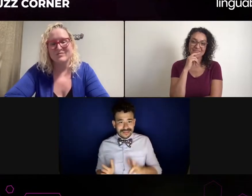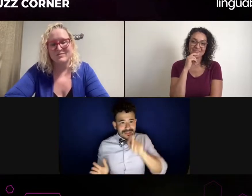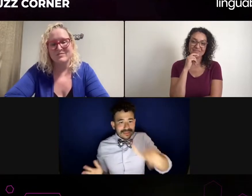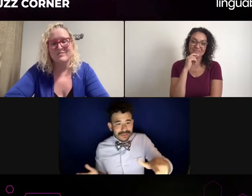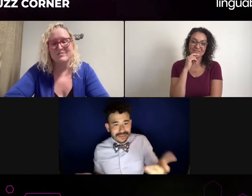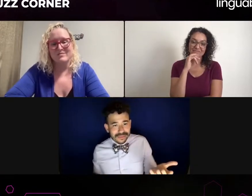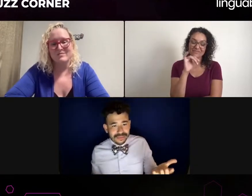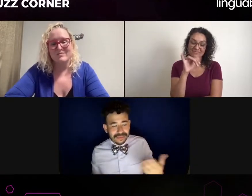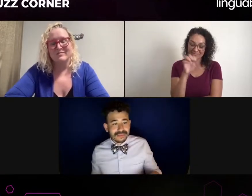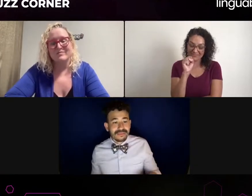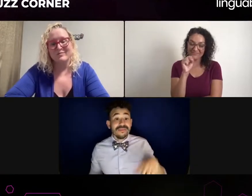I remember